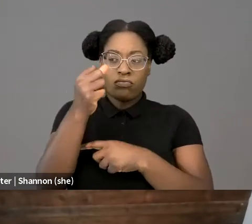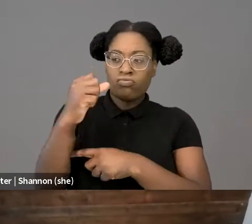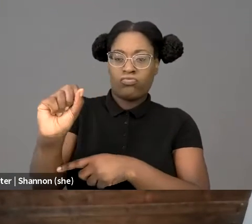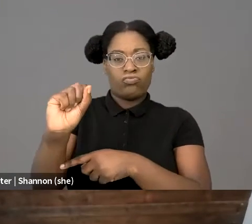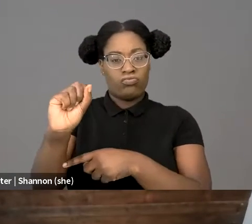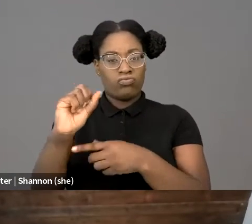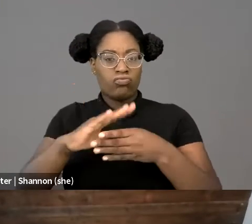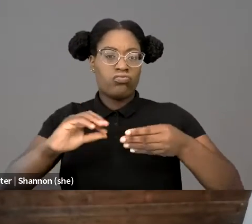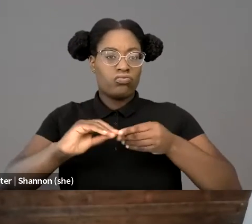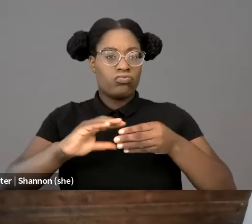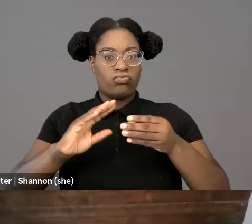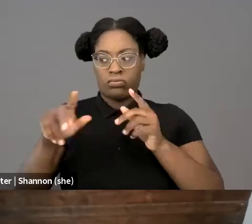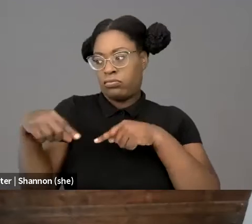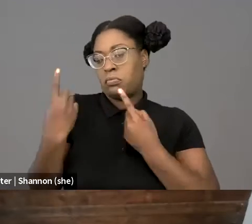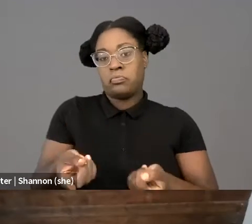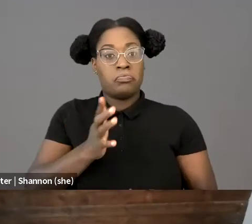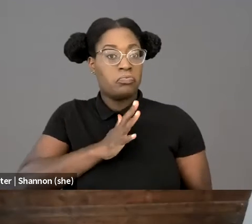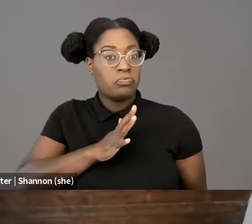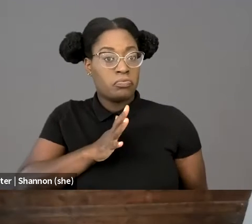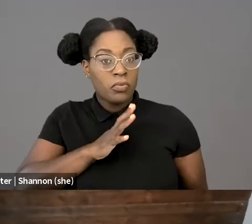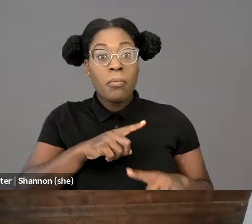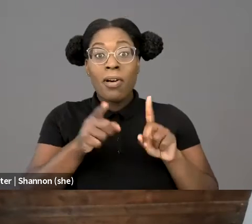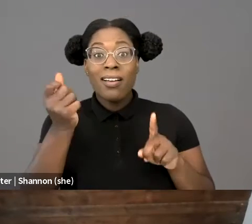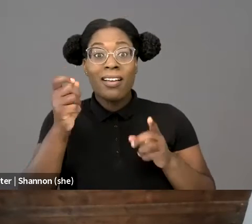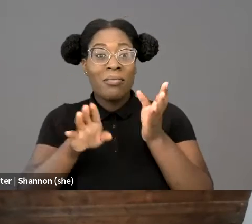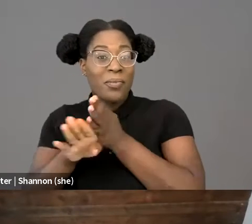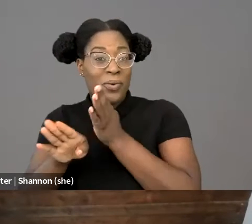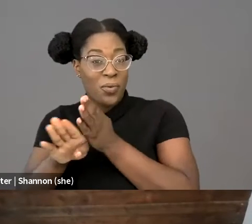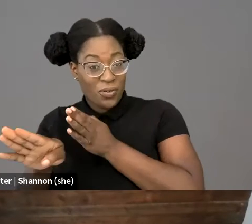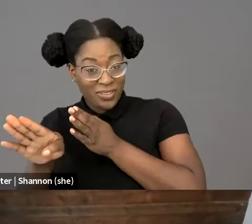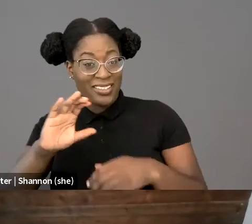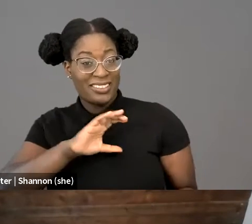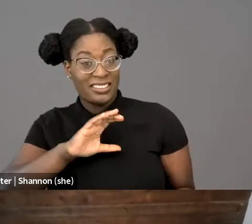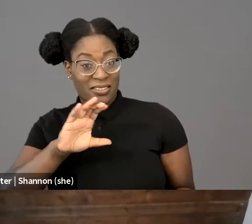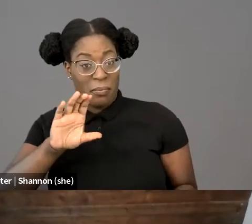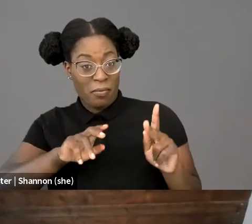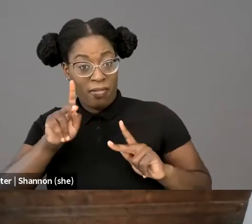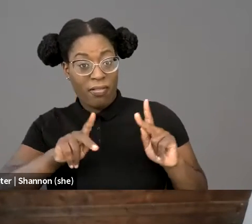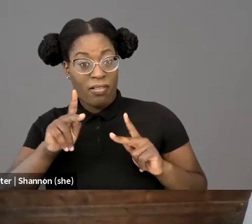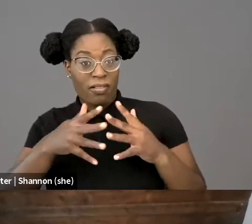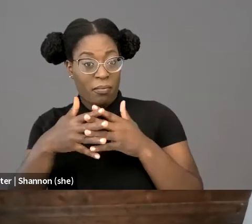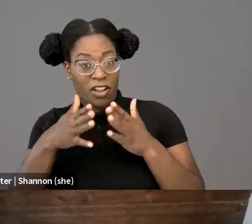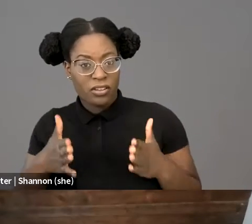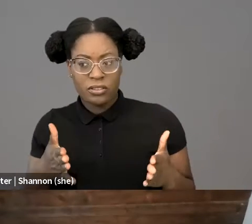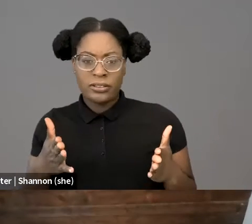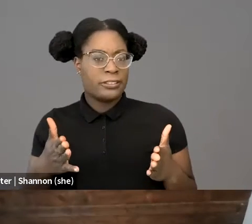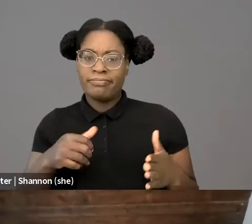with its minority citizens, beginning with the Africans who were enslaved as the chattel of many of the Constitution's writers,